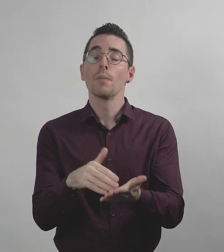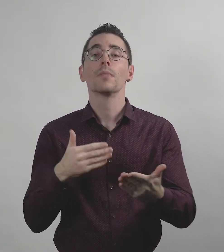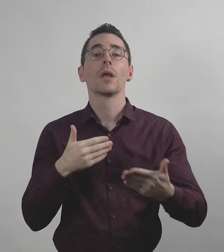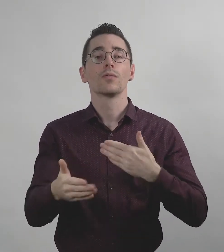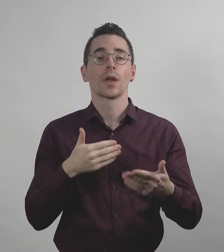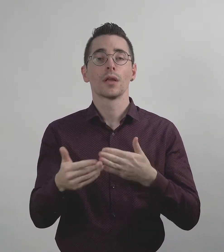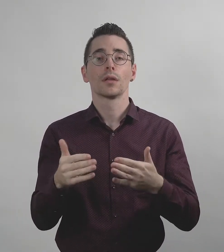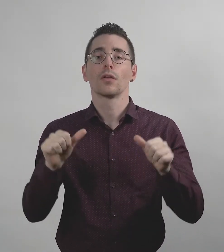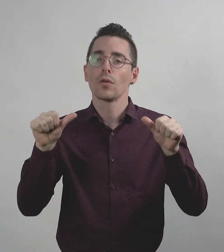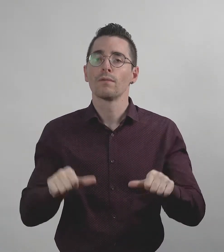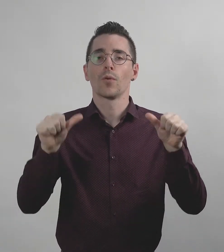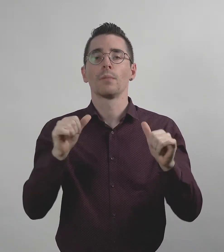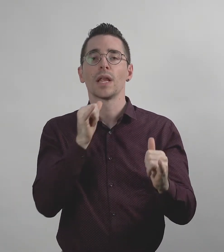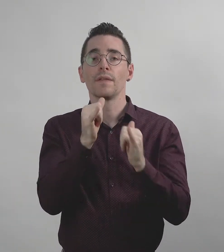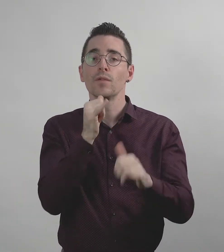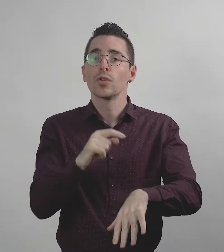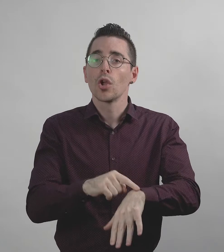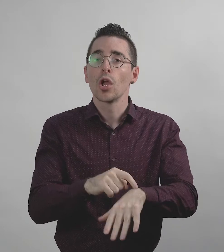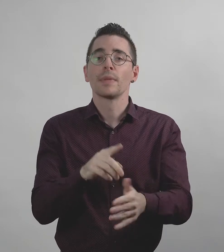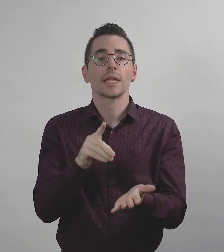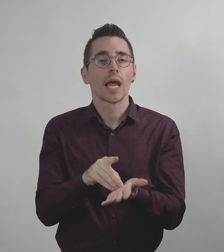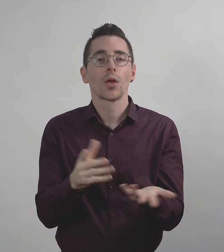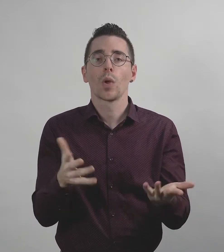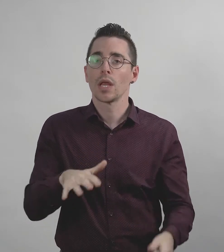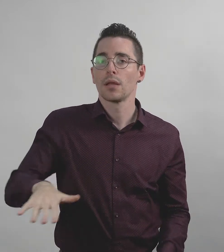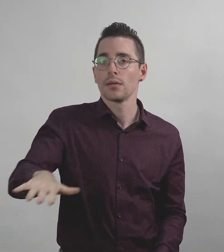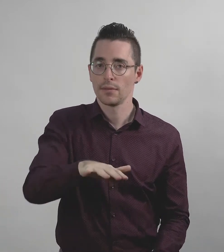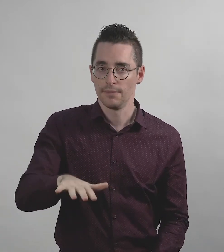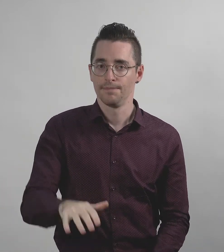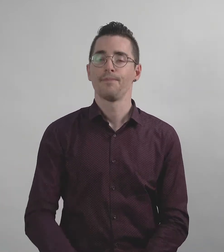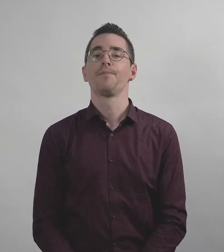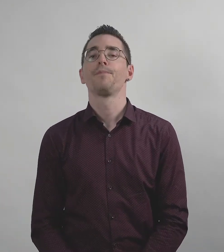We help you set up interview dates, times and location